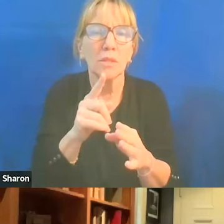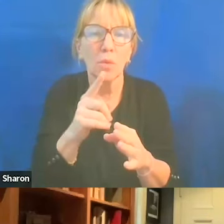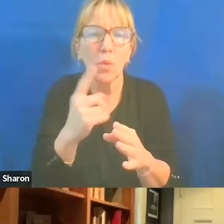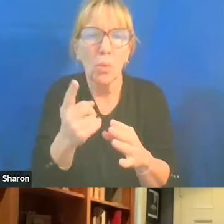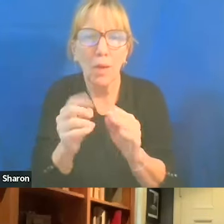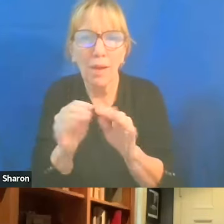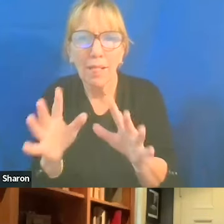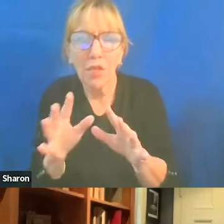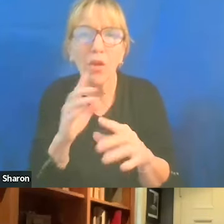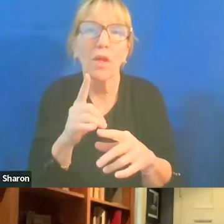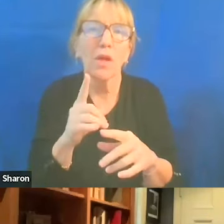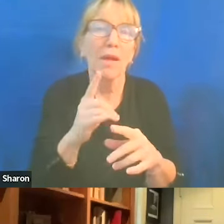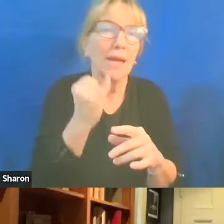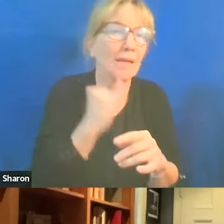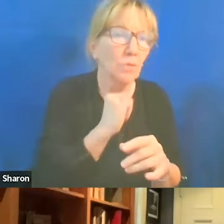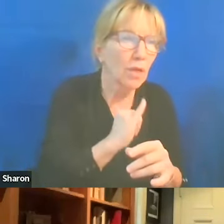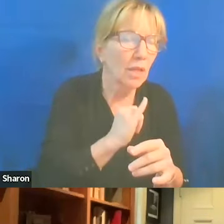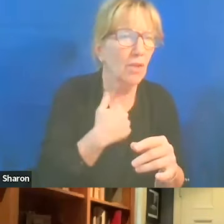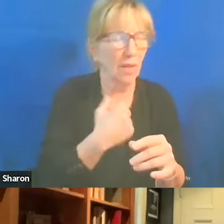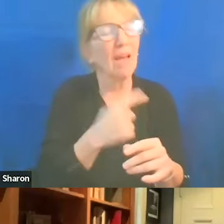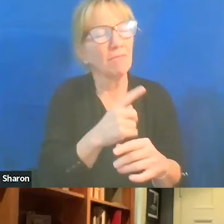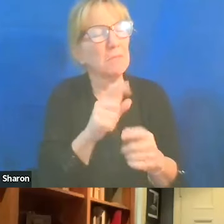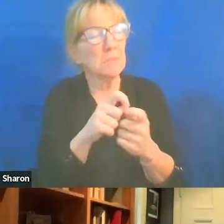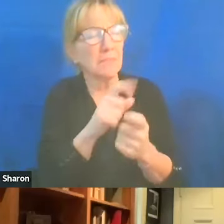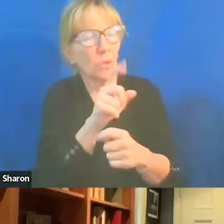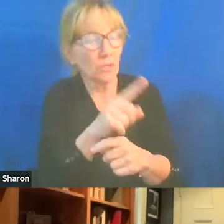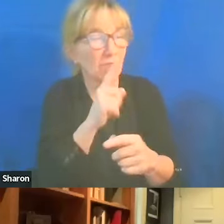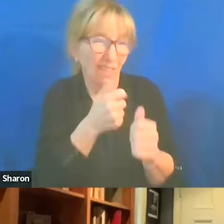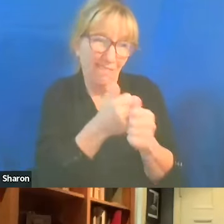you can point to certain questions about whether they're living up to the laws of war.